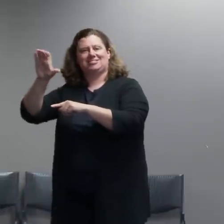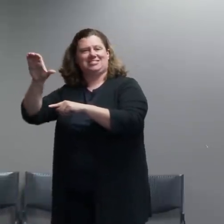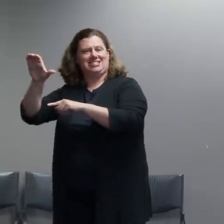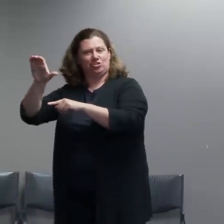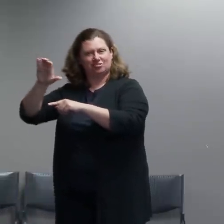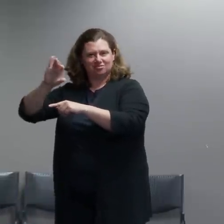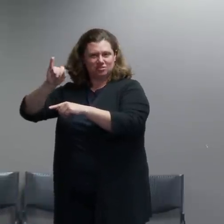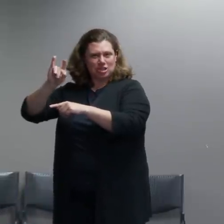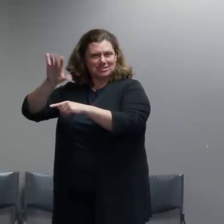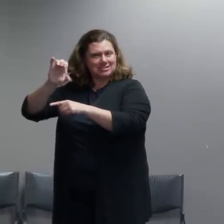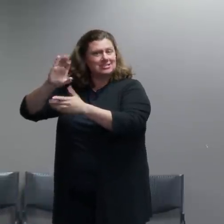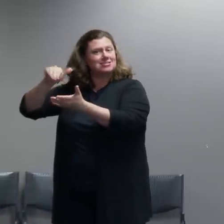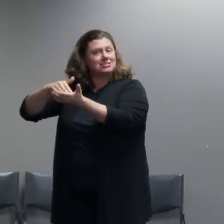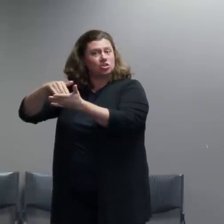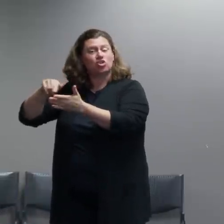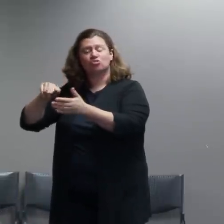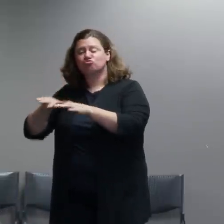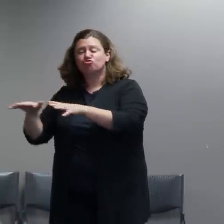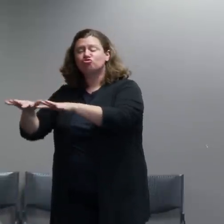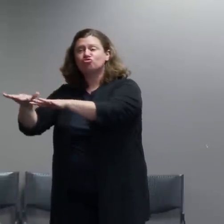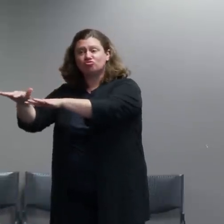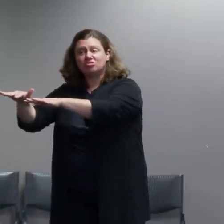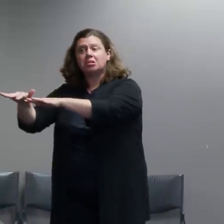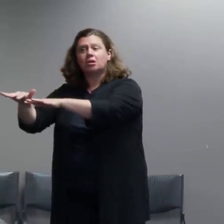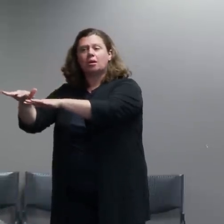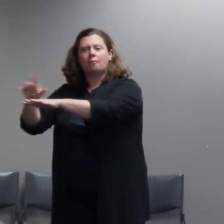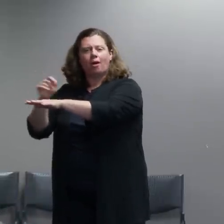Pretty early on we noticed that it looked like the